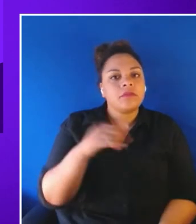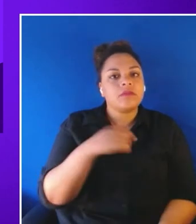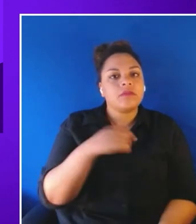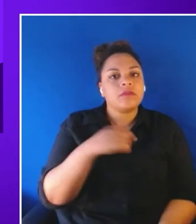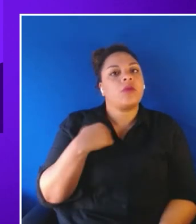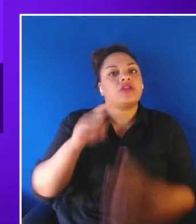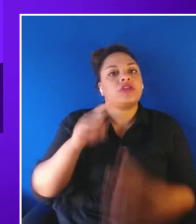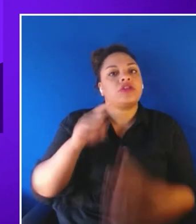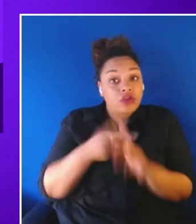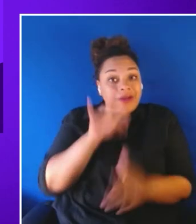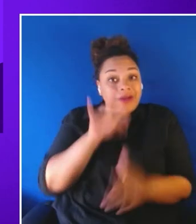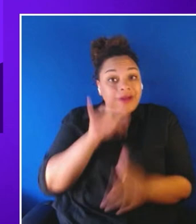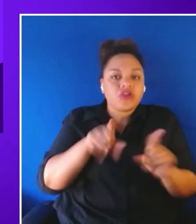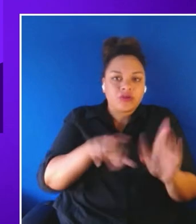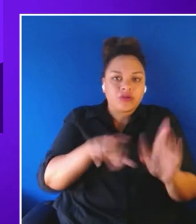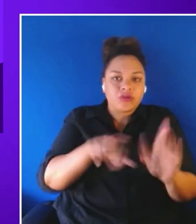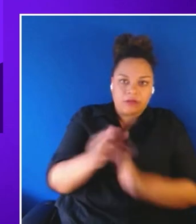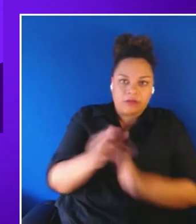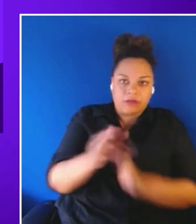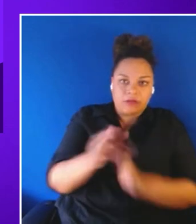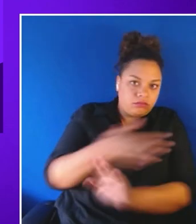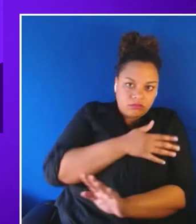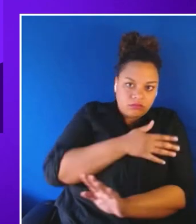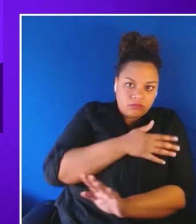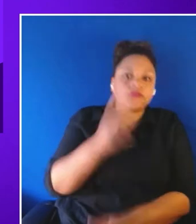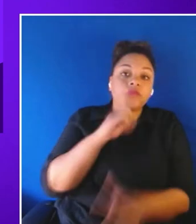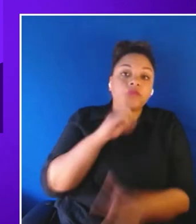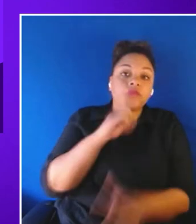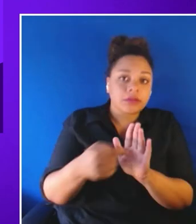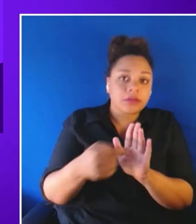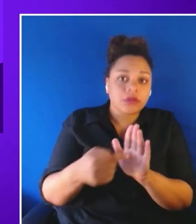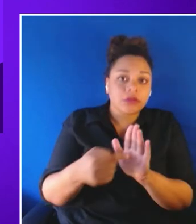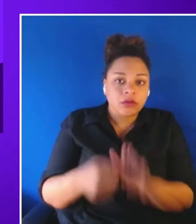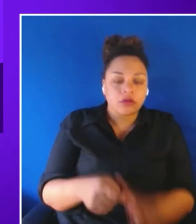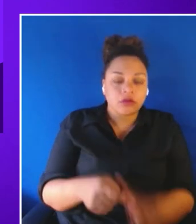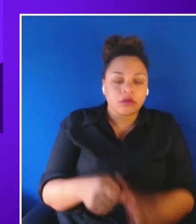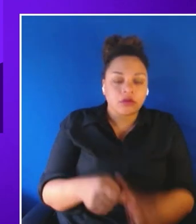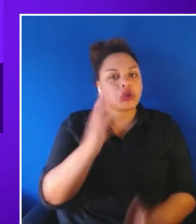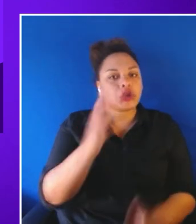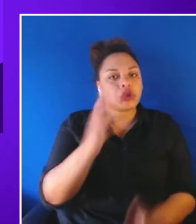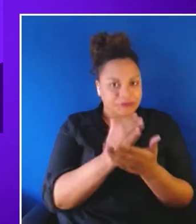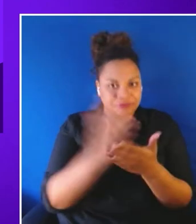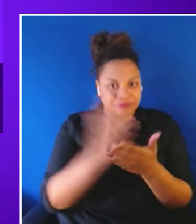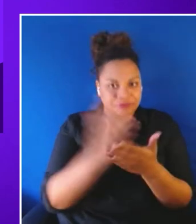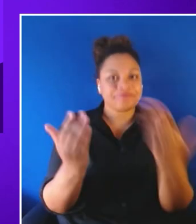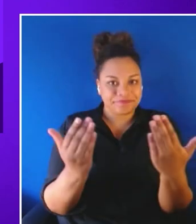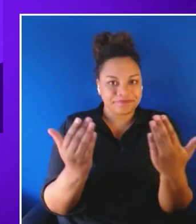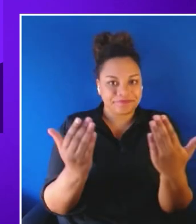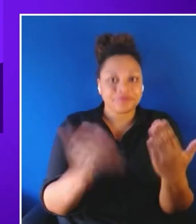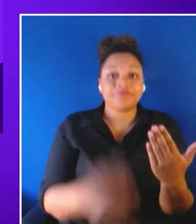and in this third example we are also presenting two images. The first image represents a role play